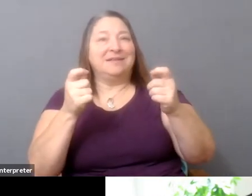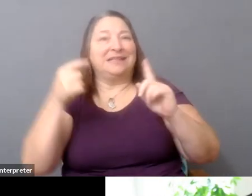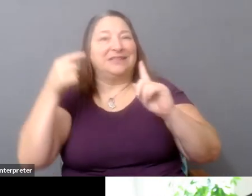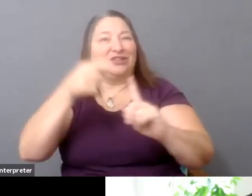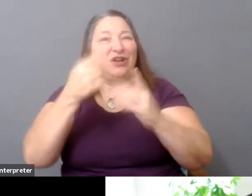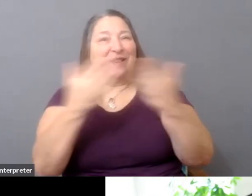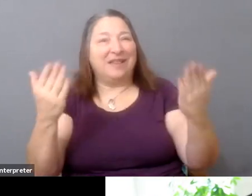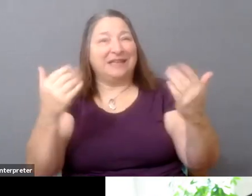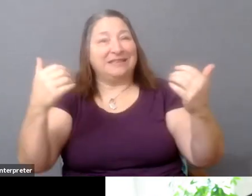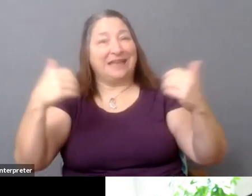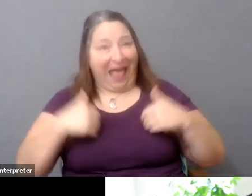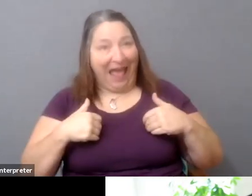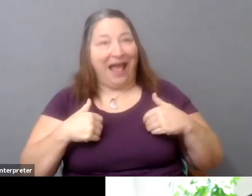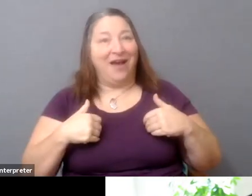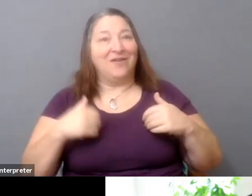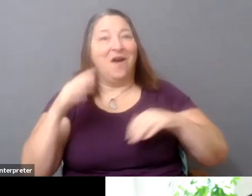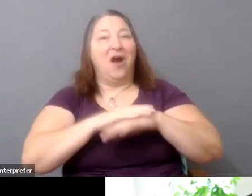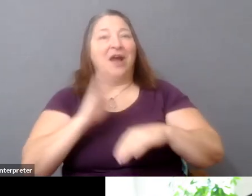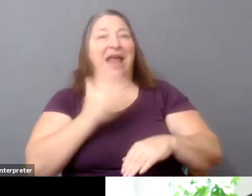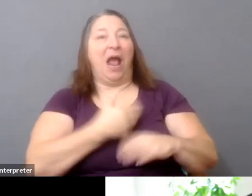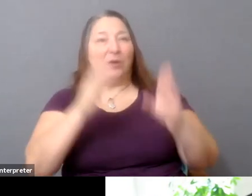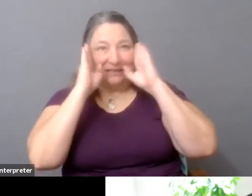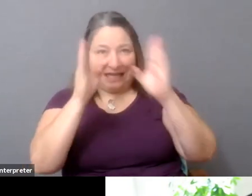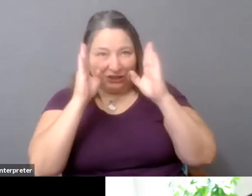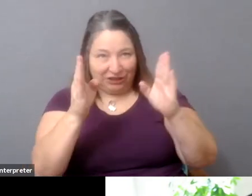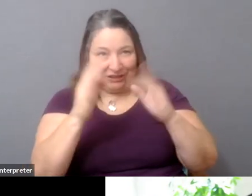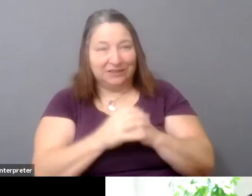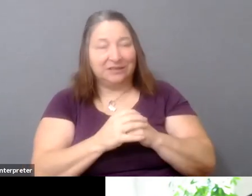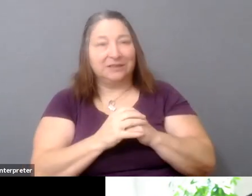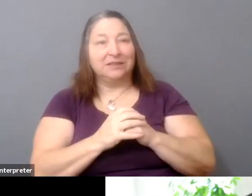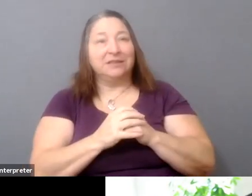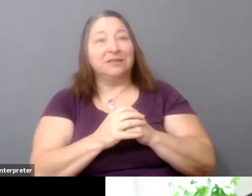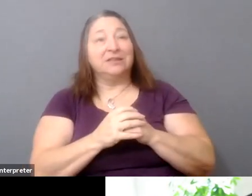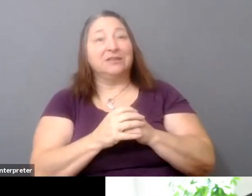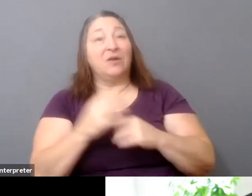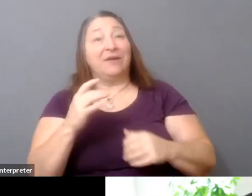So then it feels like the individual creator, filmmaker,